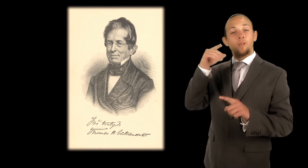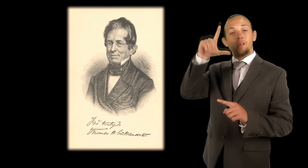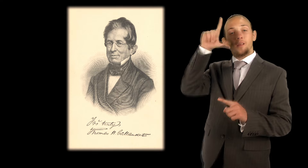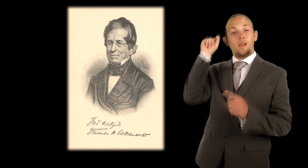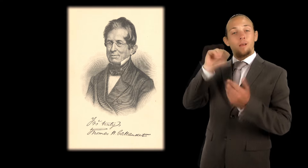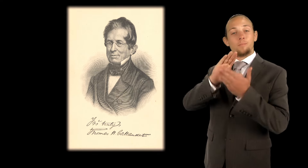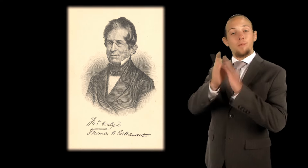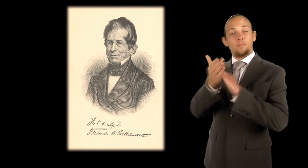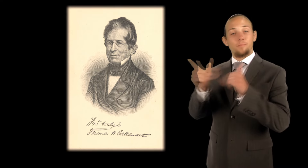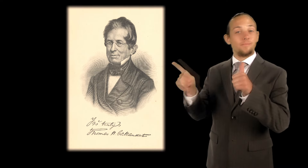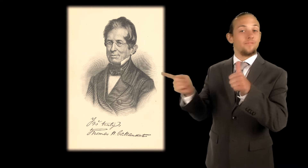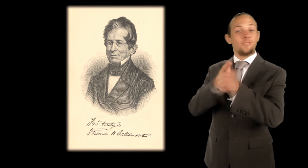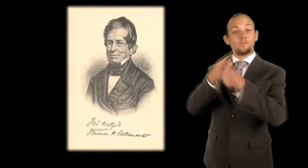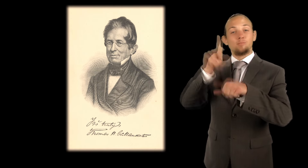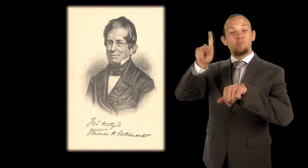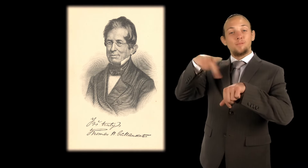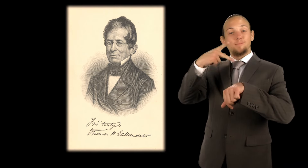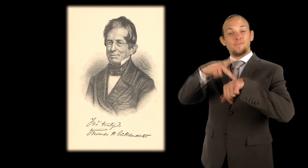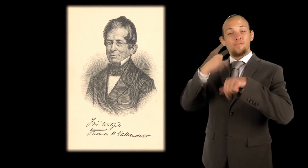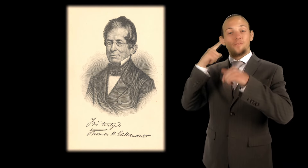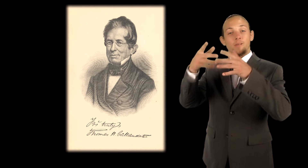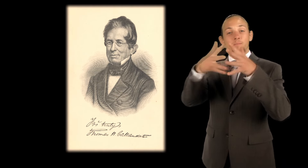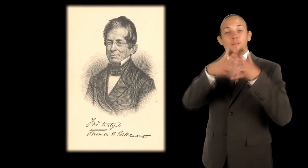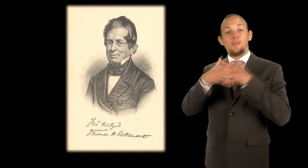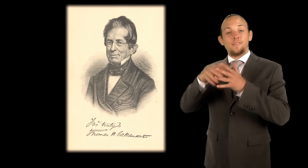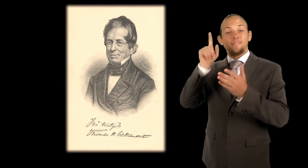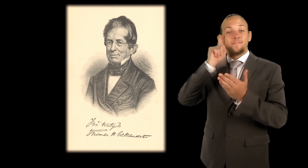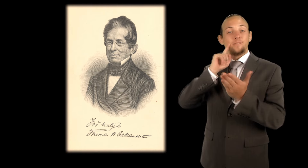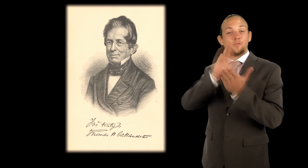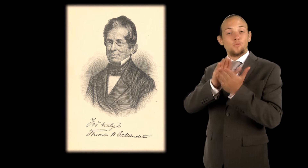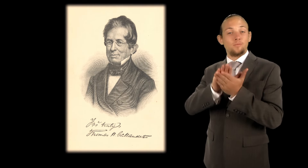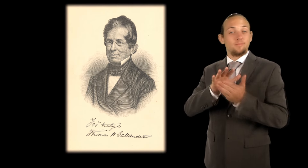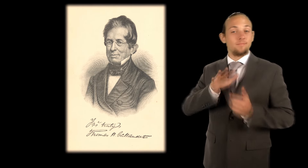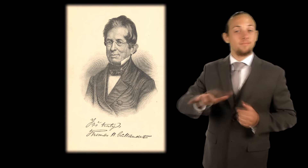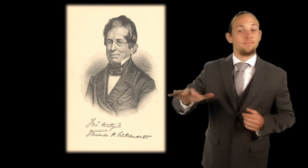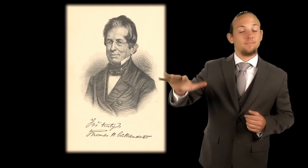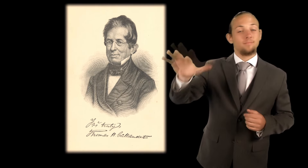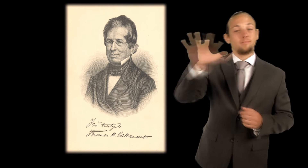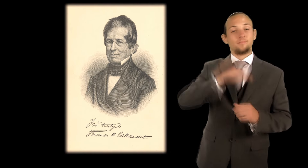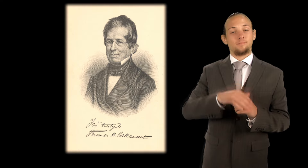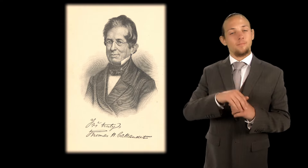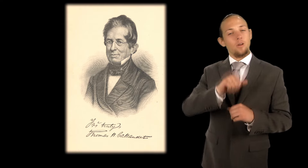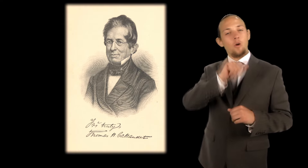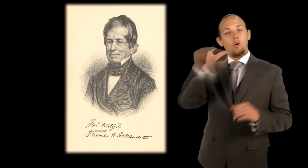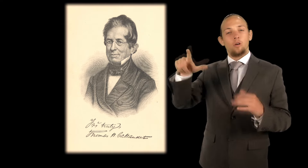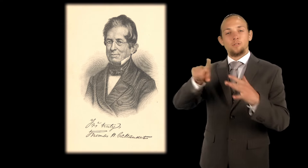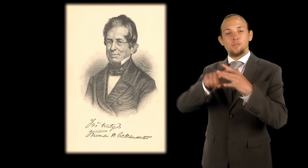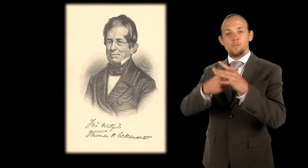Before Thomas Hopkins Gallaudet became the first principal of the first deaf school in America,